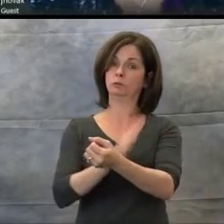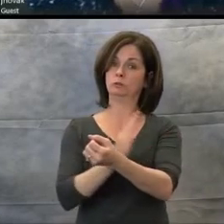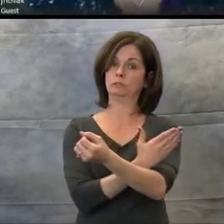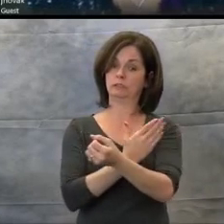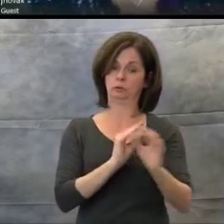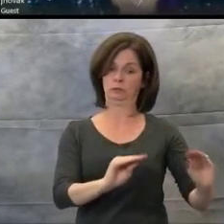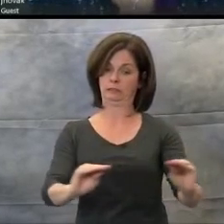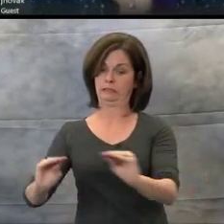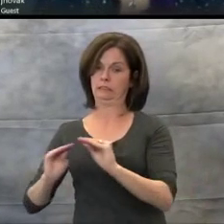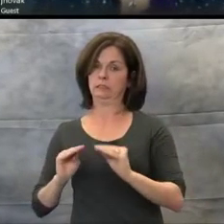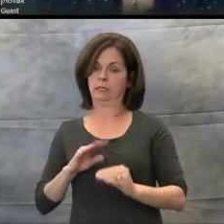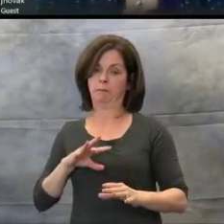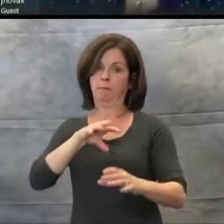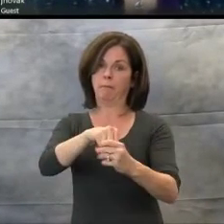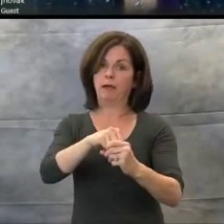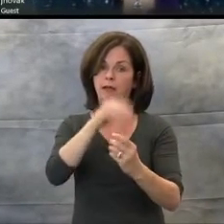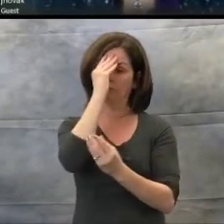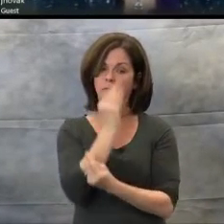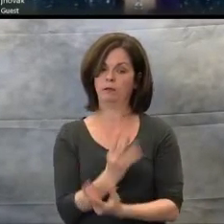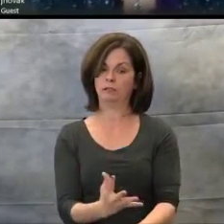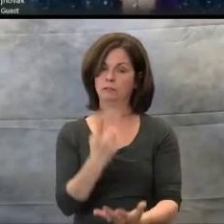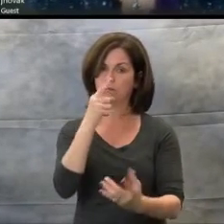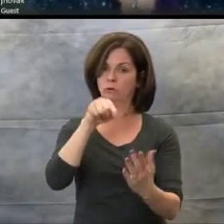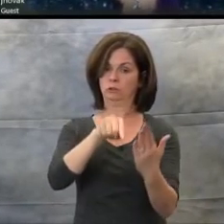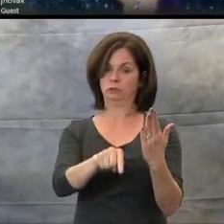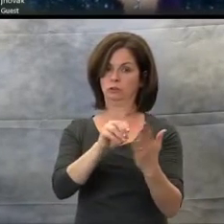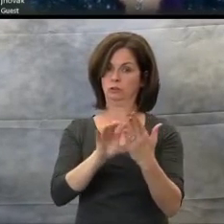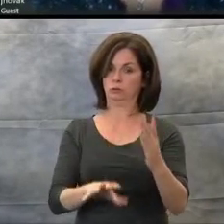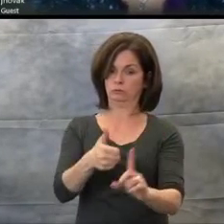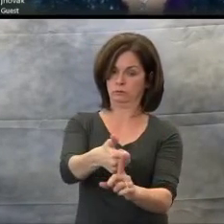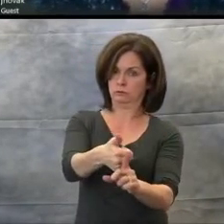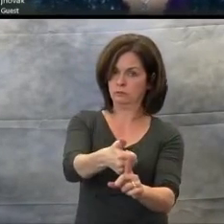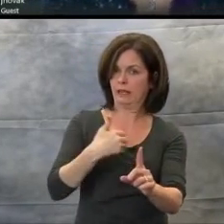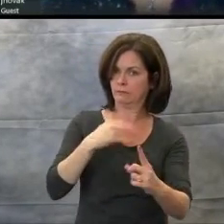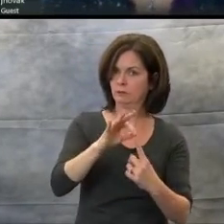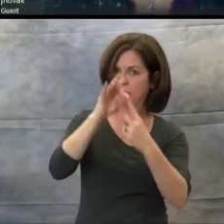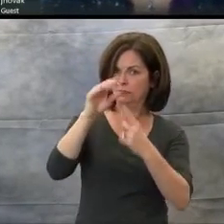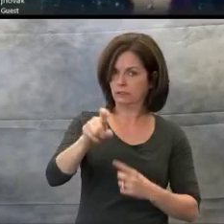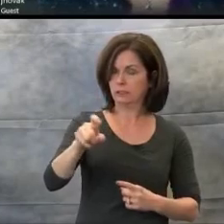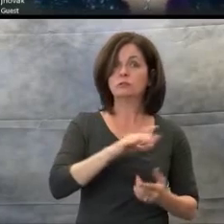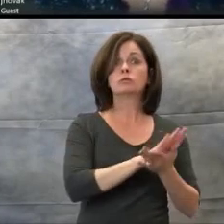with special needs. At the School for the Blind I had a student with traumatic brain injury.